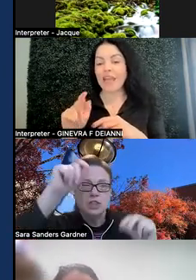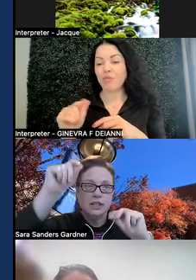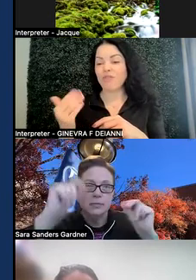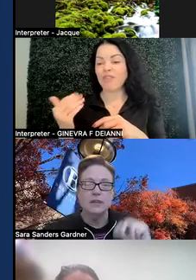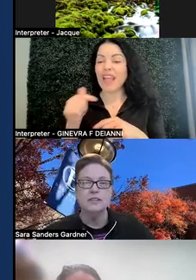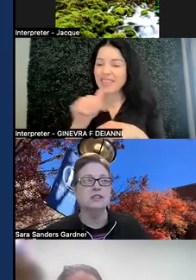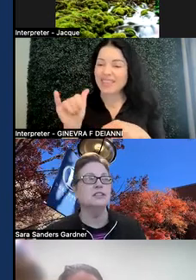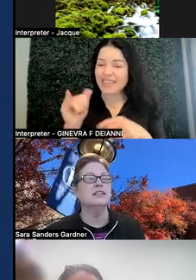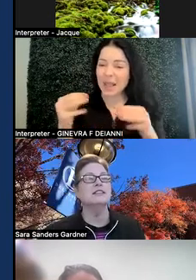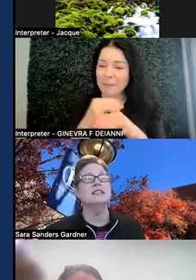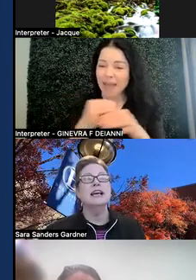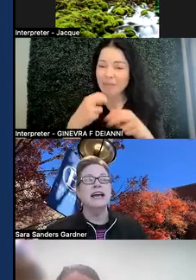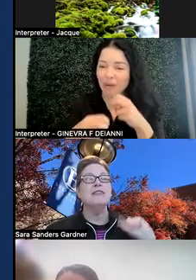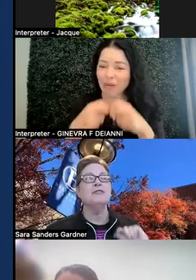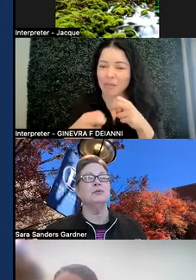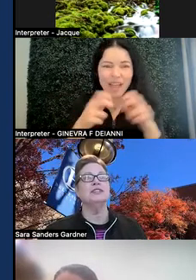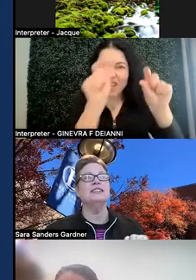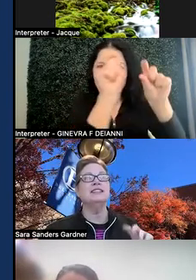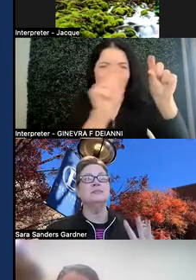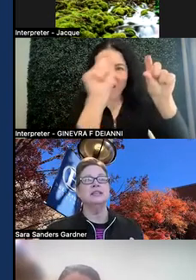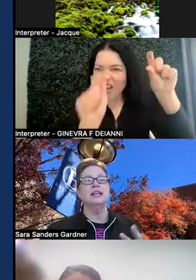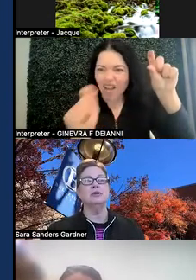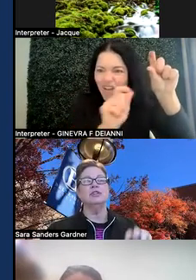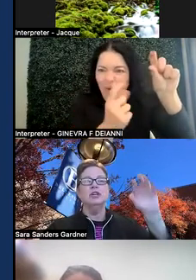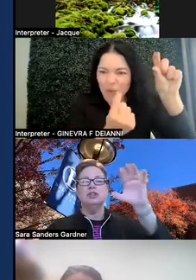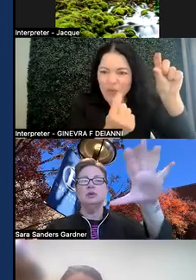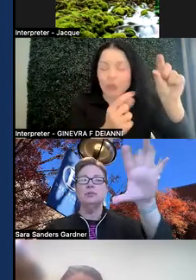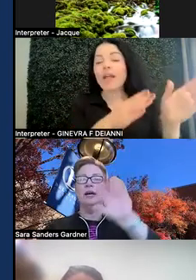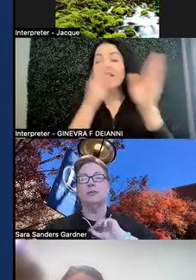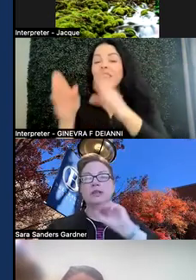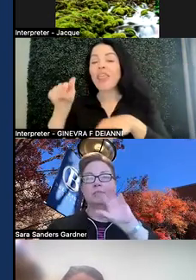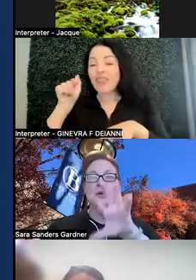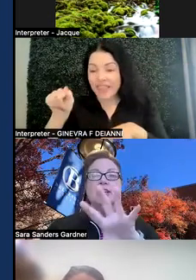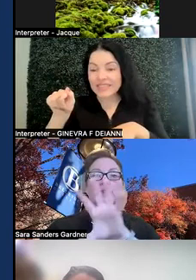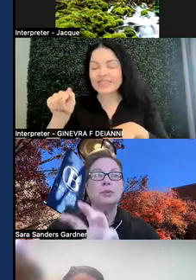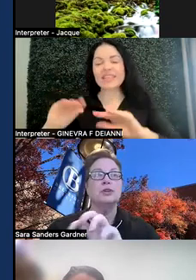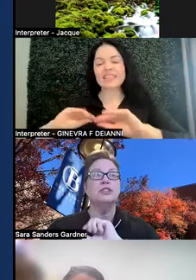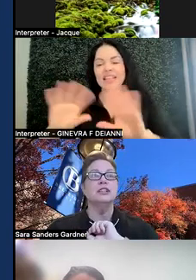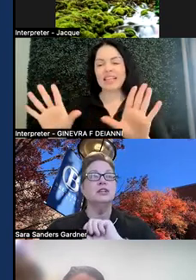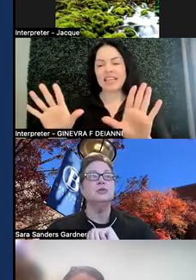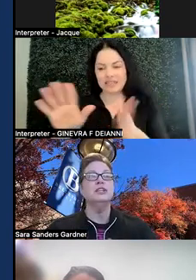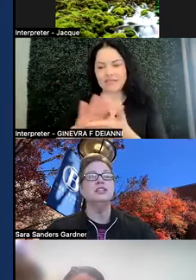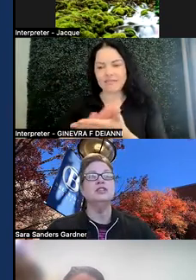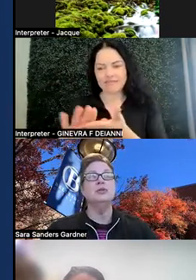Check them off in the little sentences. Afterwards, this is plain language. To apply, written right to the person, here's what you need to do.